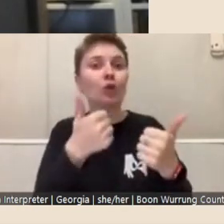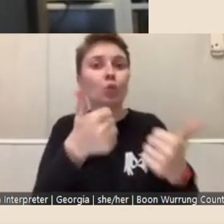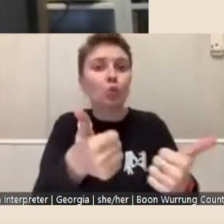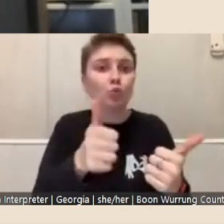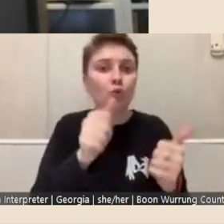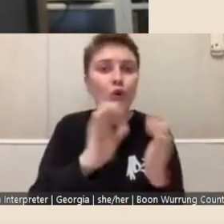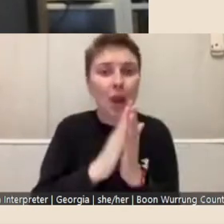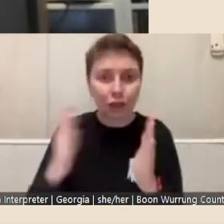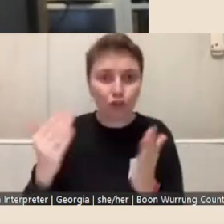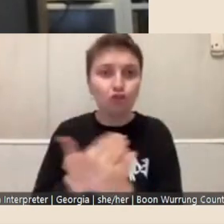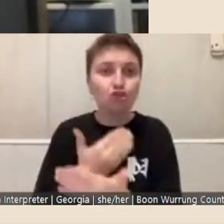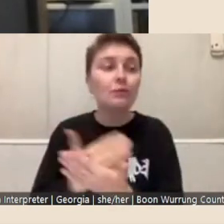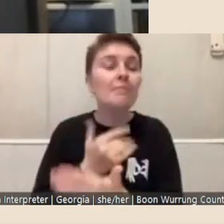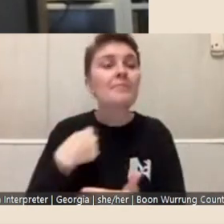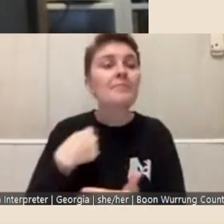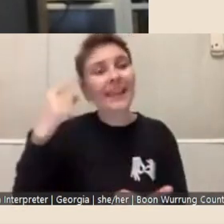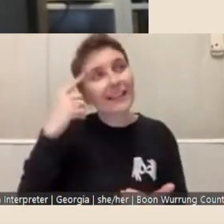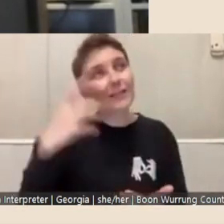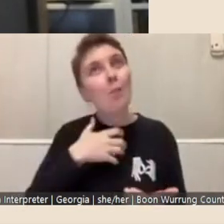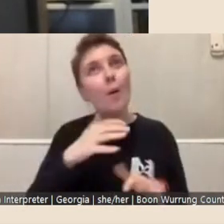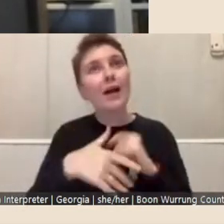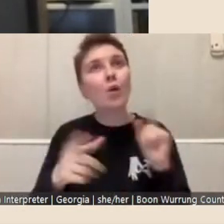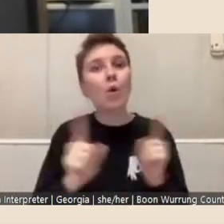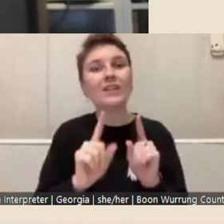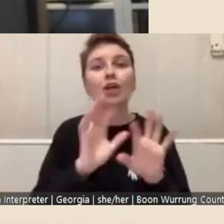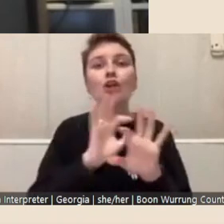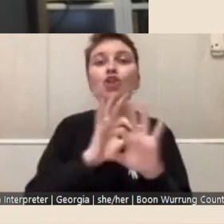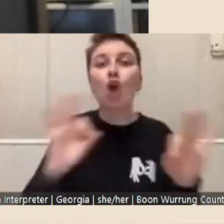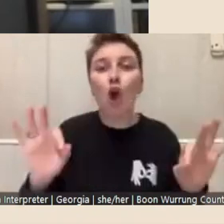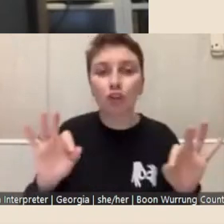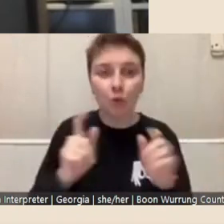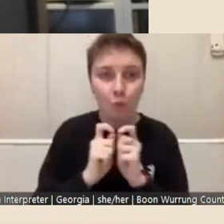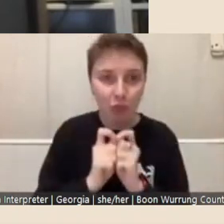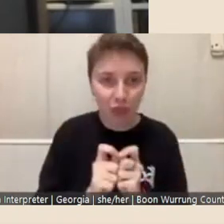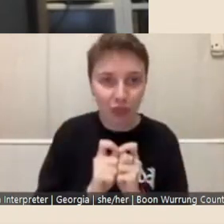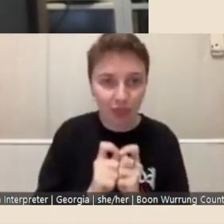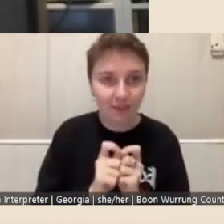the case of what, what is not worth doing I mean occasionally I've seen applications that will list